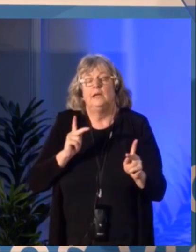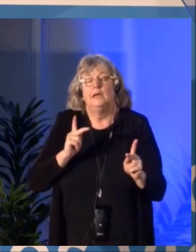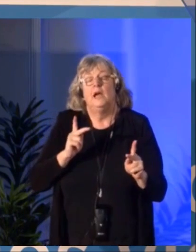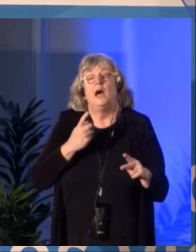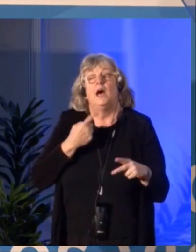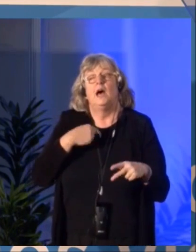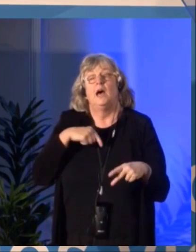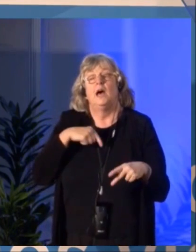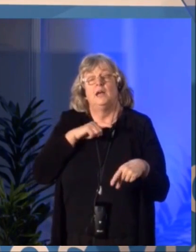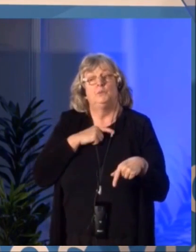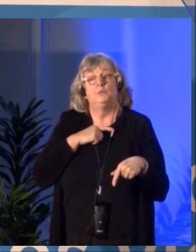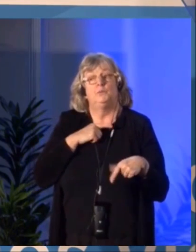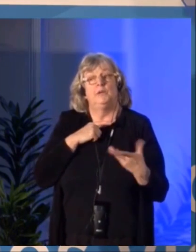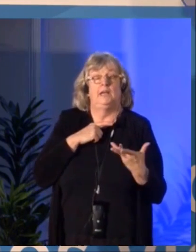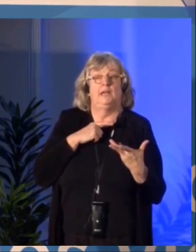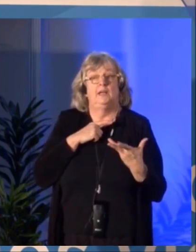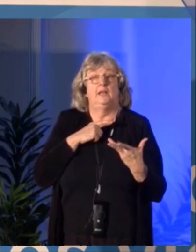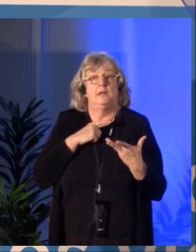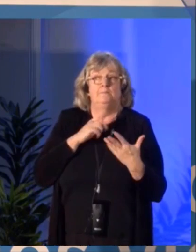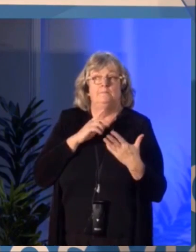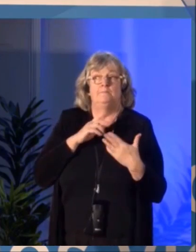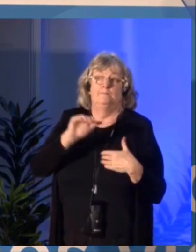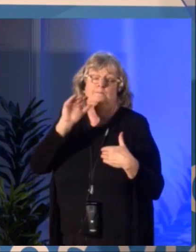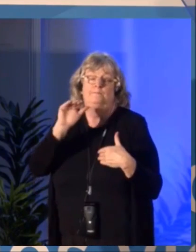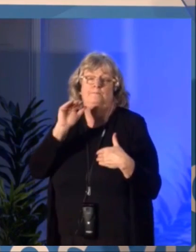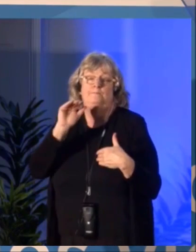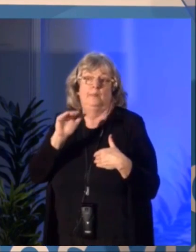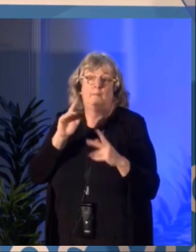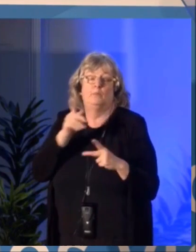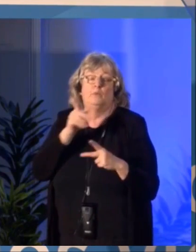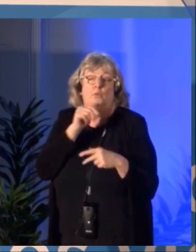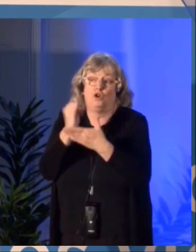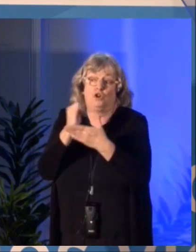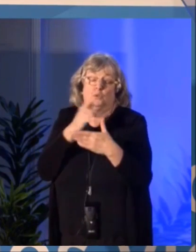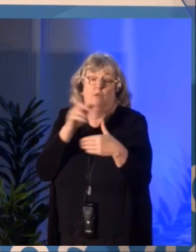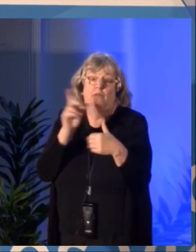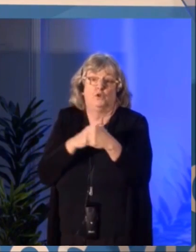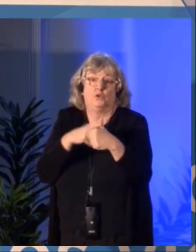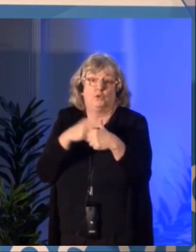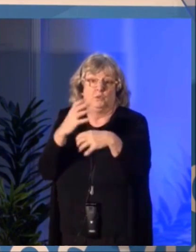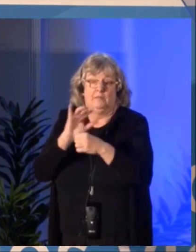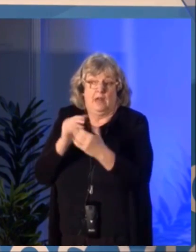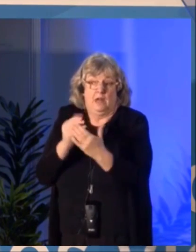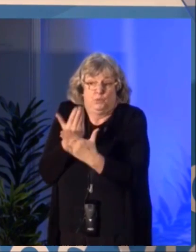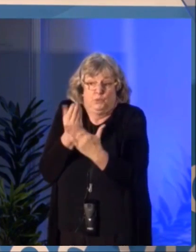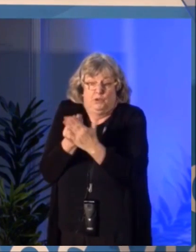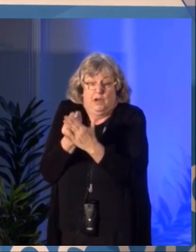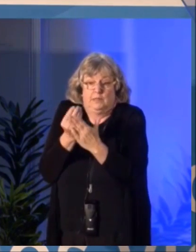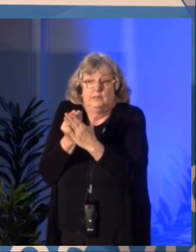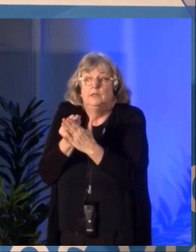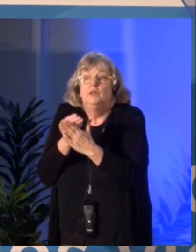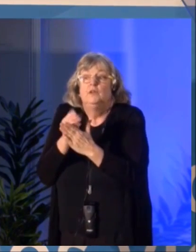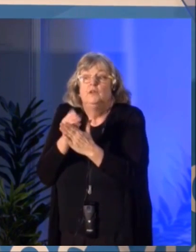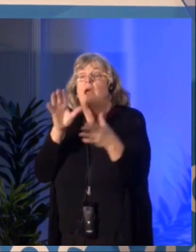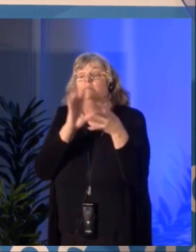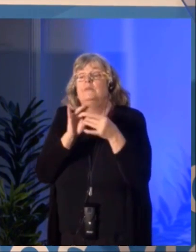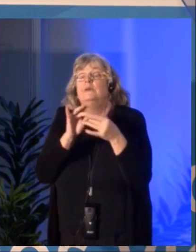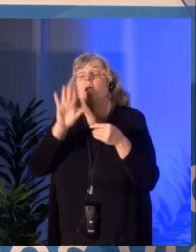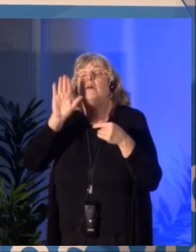You will be hearing a lot of talk about the New Chapter and the funded projects as they begin to take shape.